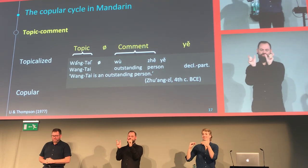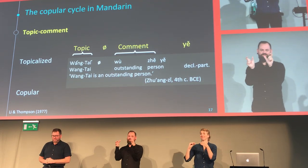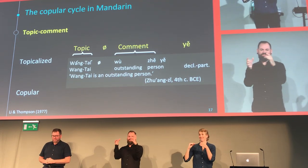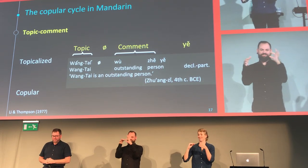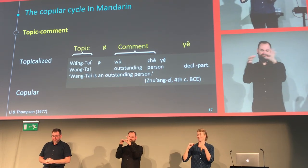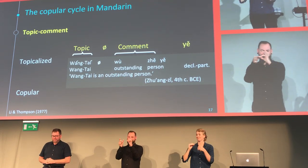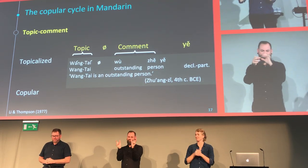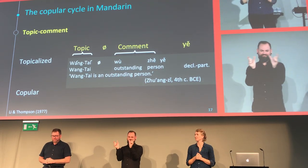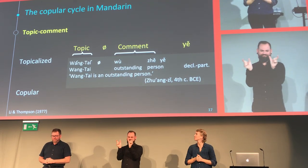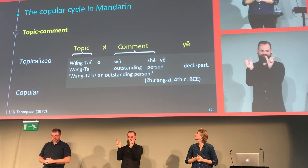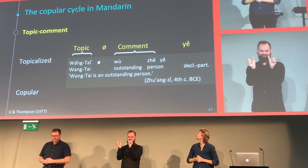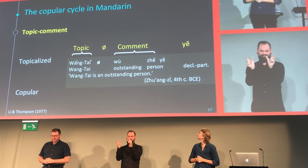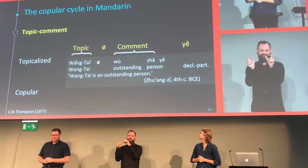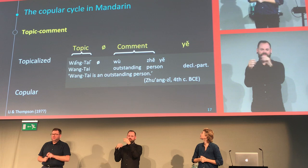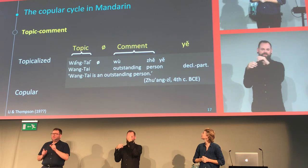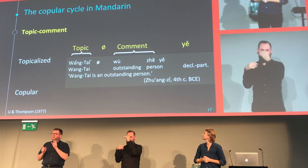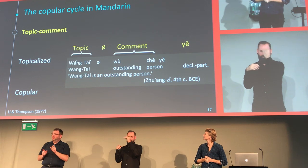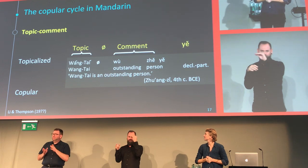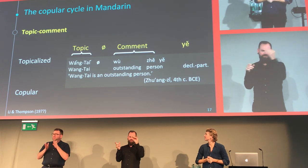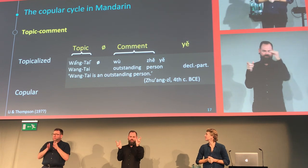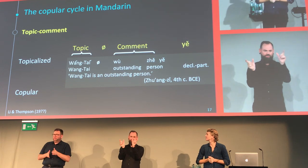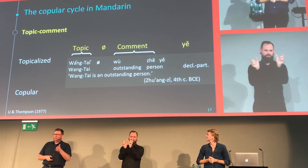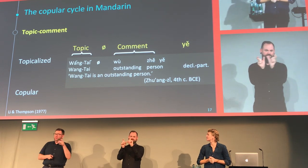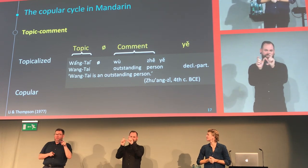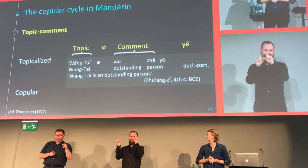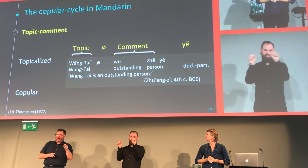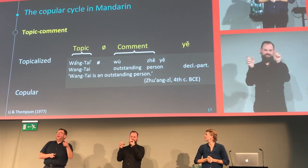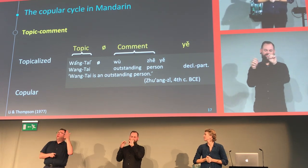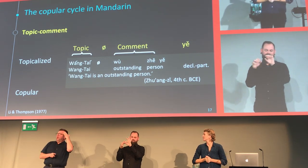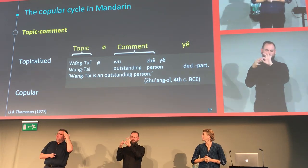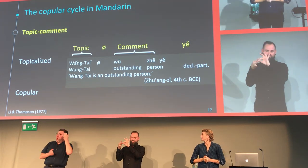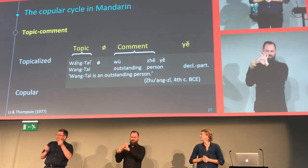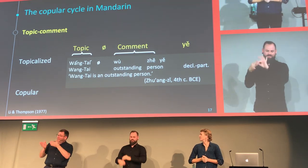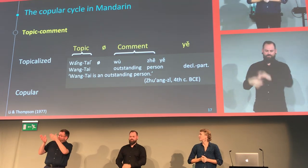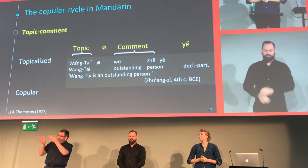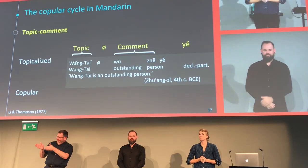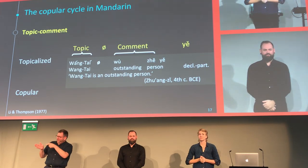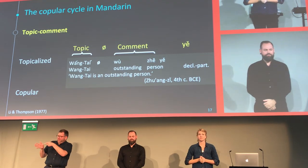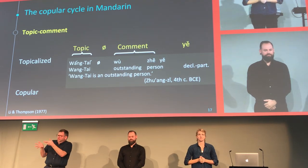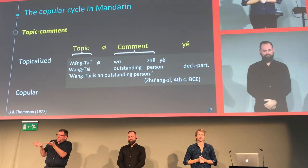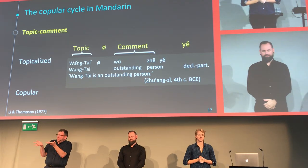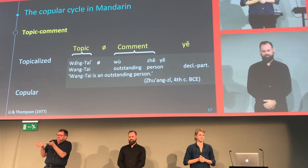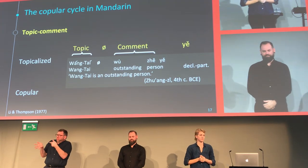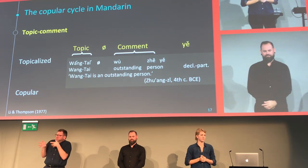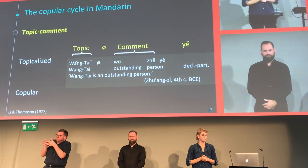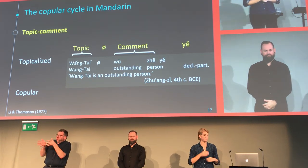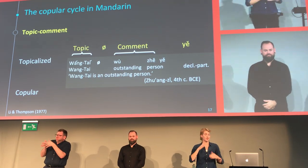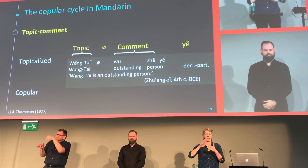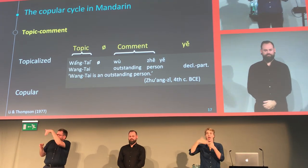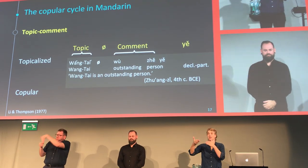the two clauses and it's "ye" that allows them to do that. This is a zero copula example.